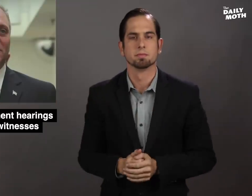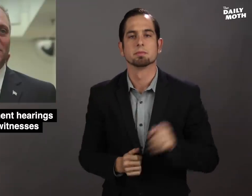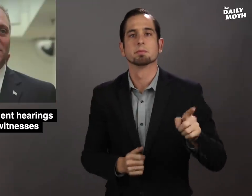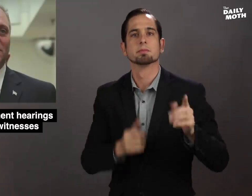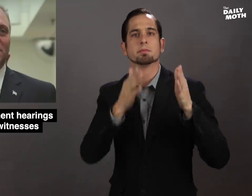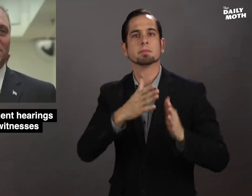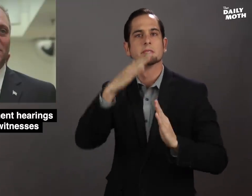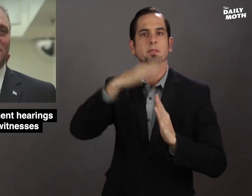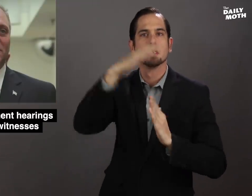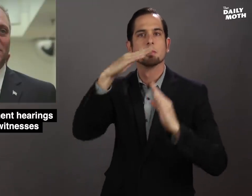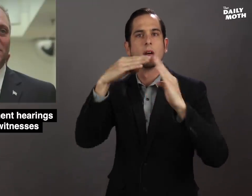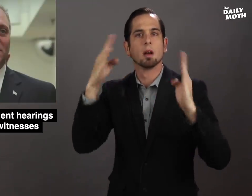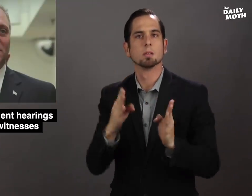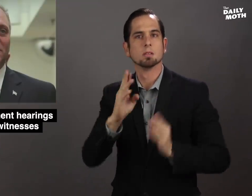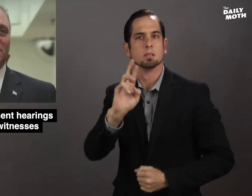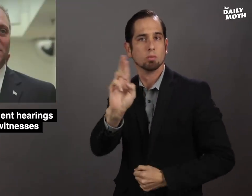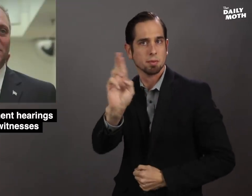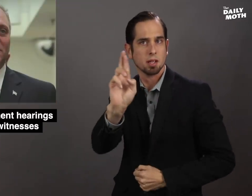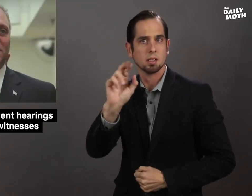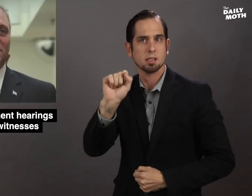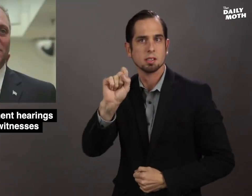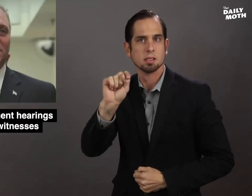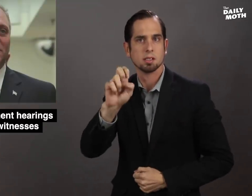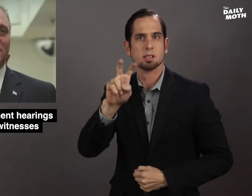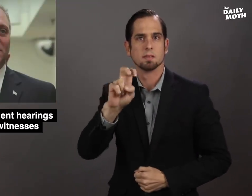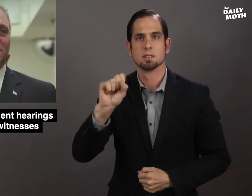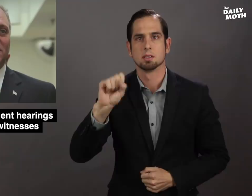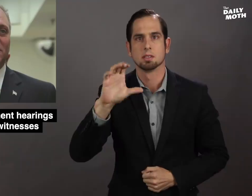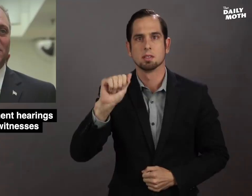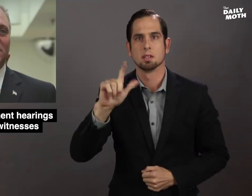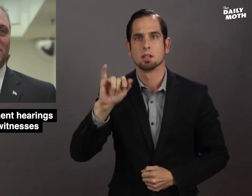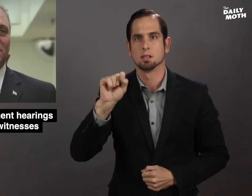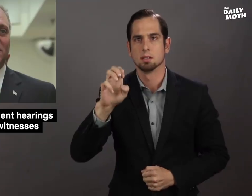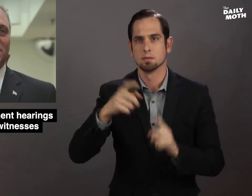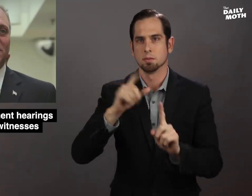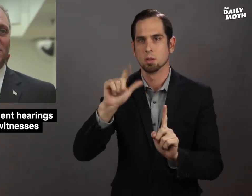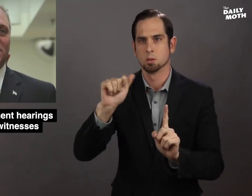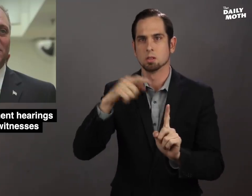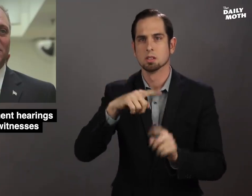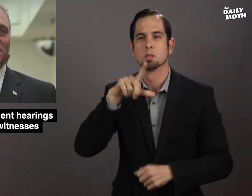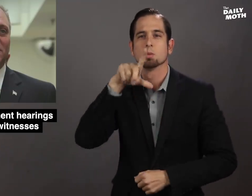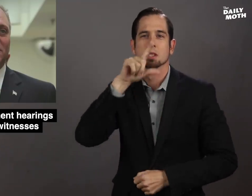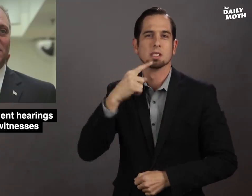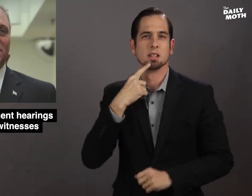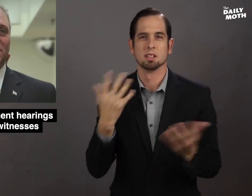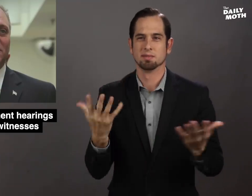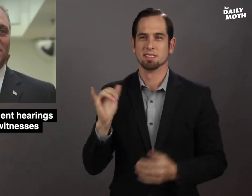Top House Republican Steve Scalise (LA) tweeted that this